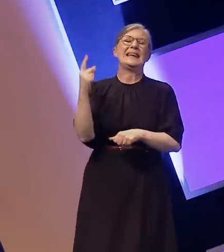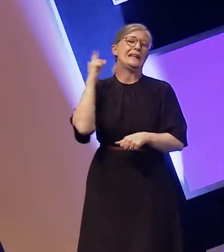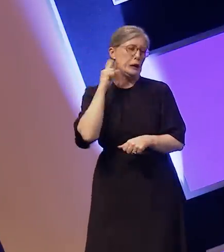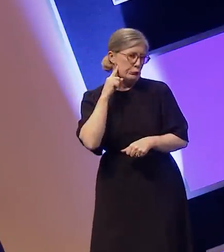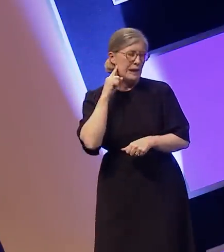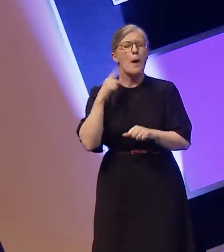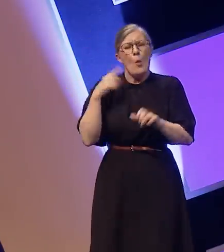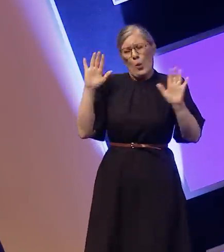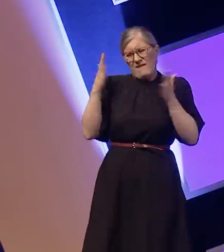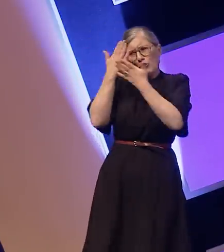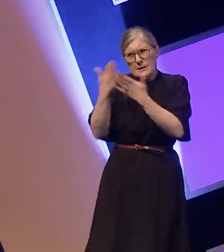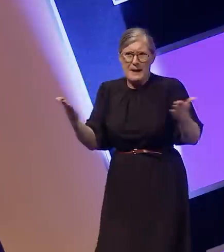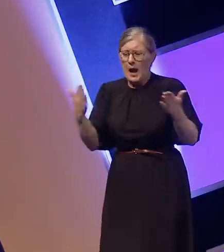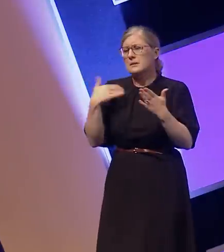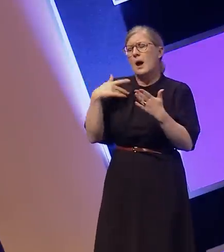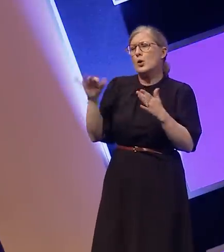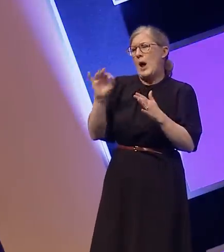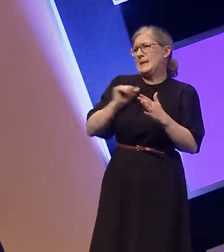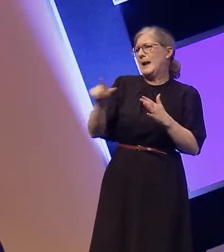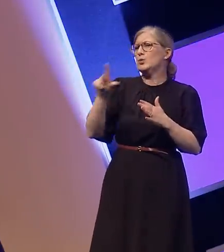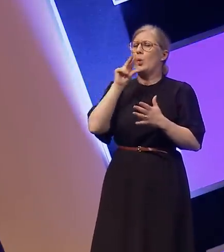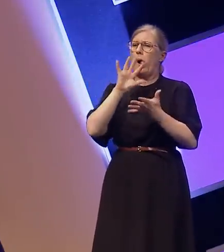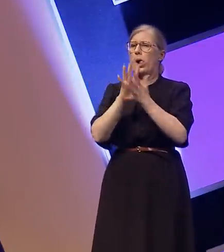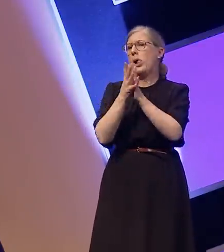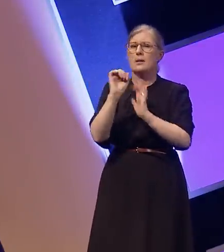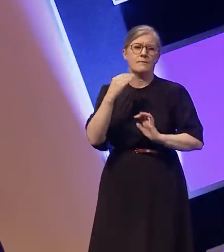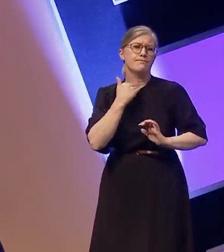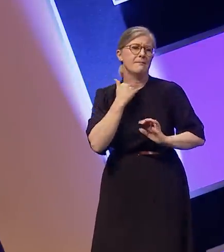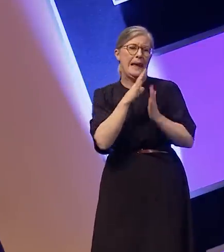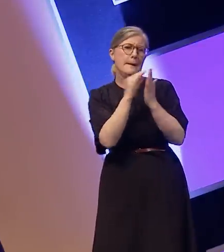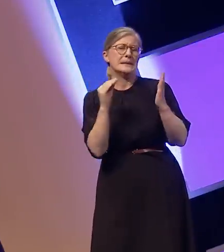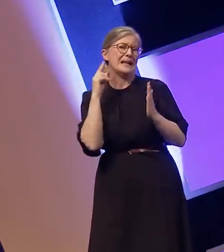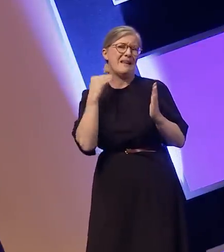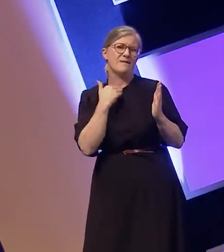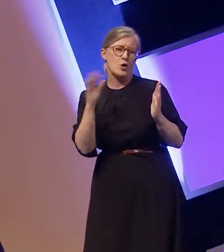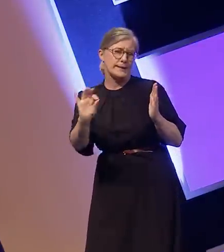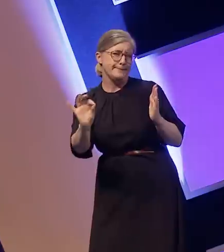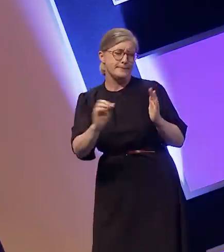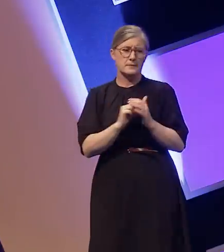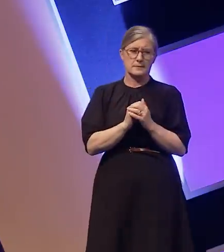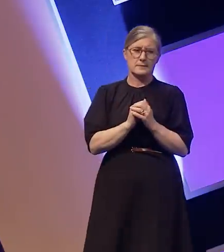avoided the actor doing an imitation when speaking." There are so many things that is wrong about this